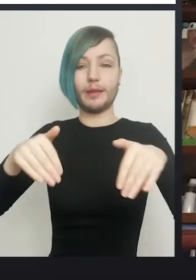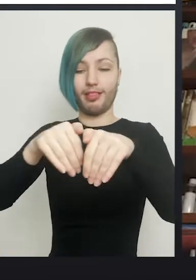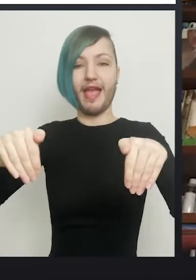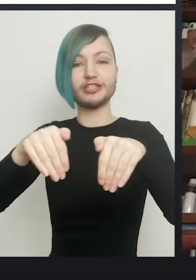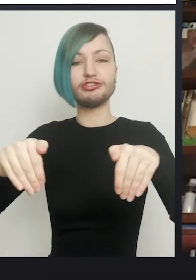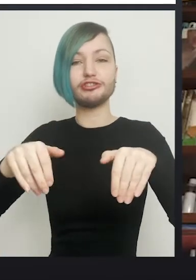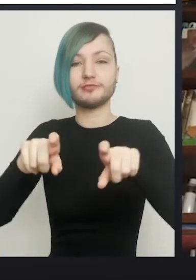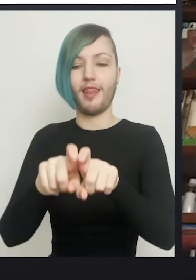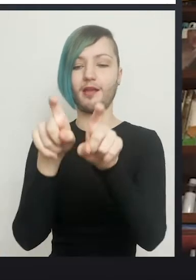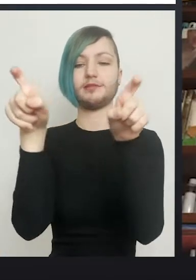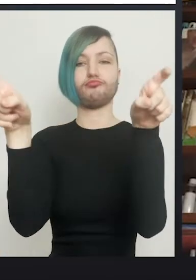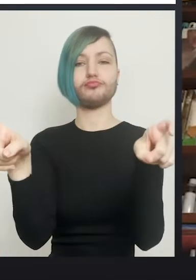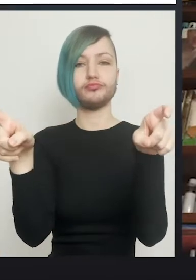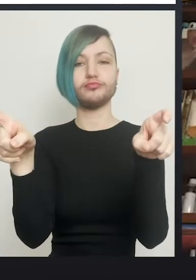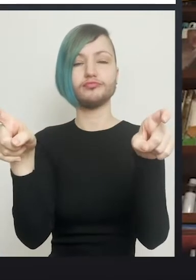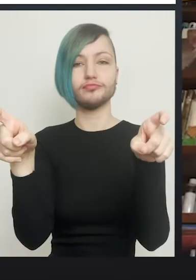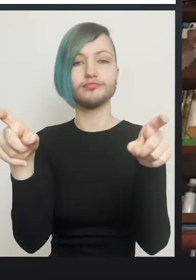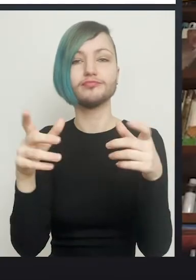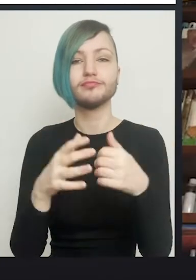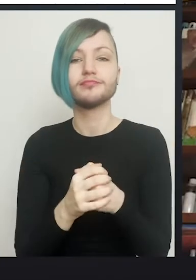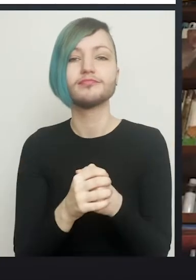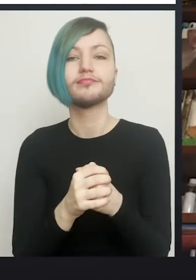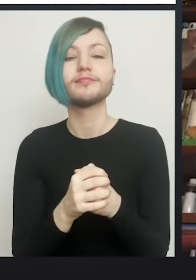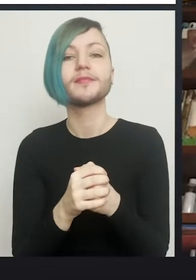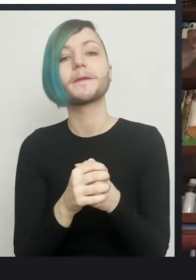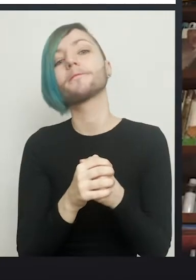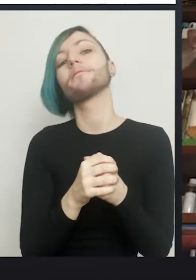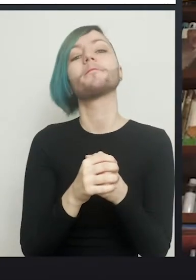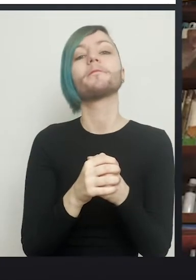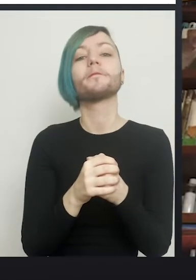bent up and the buttocks along the edge of the operating table,